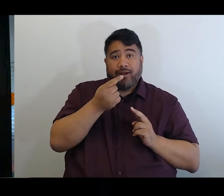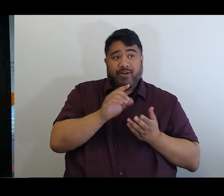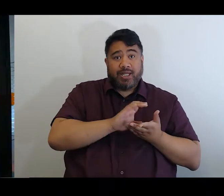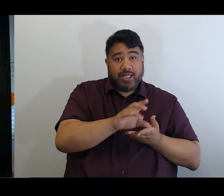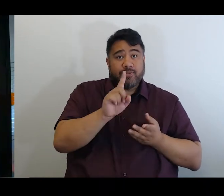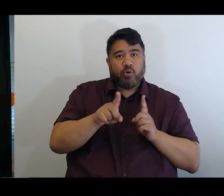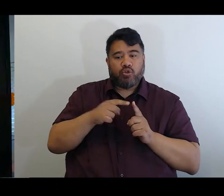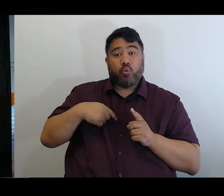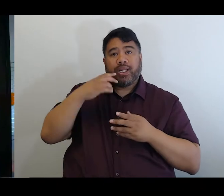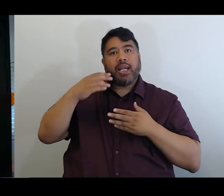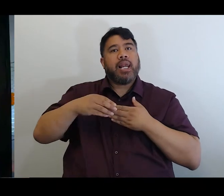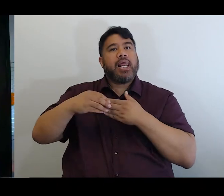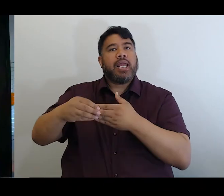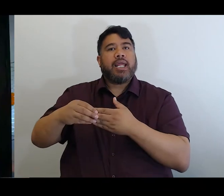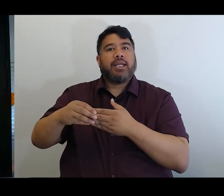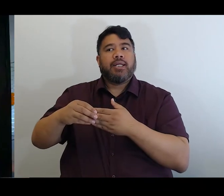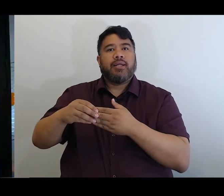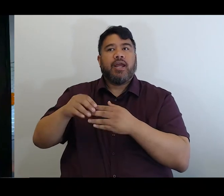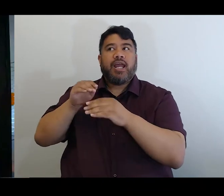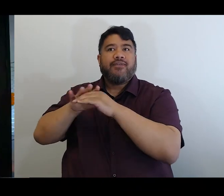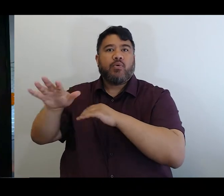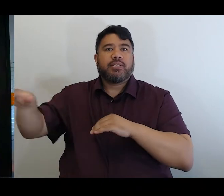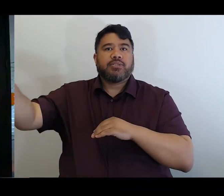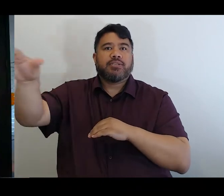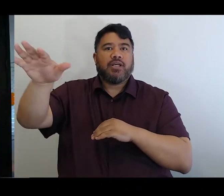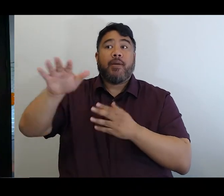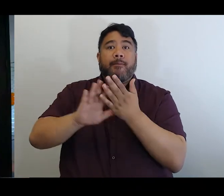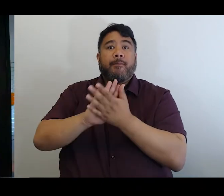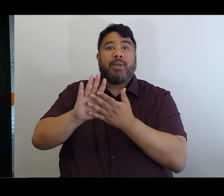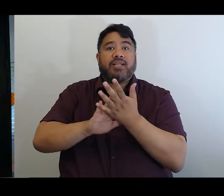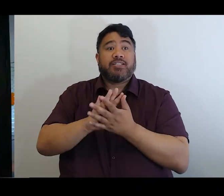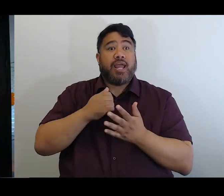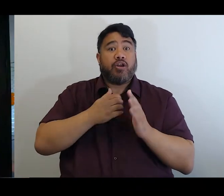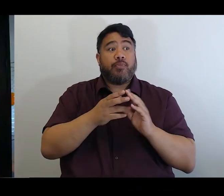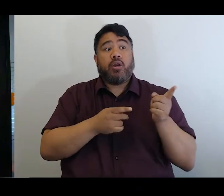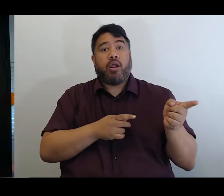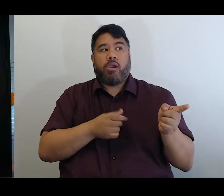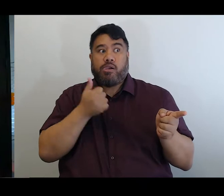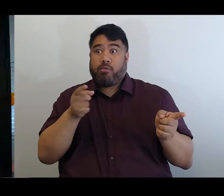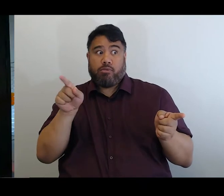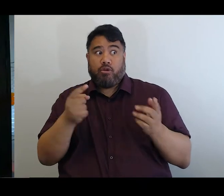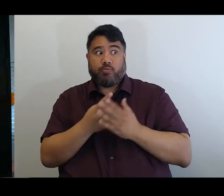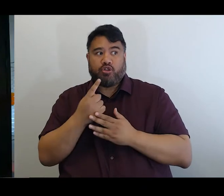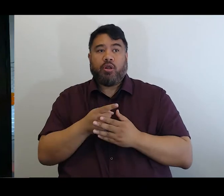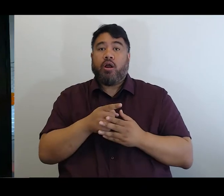we will be mobilizing our community to have many more voices at the table.